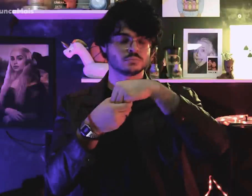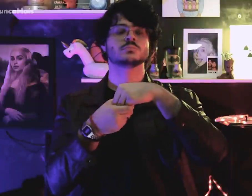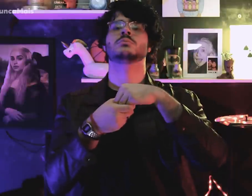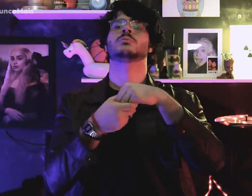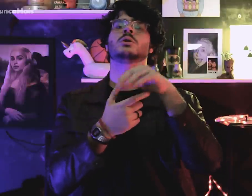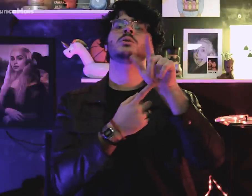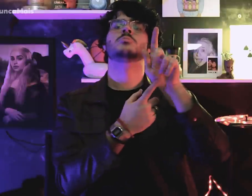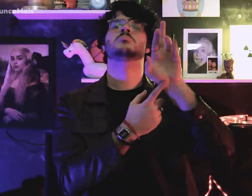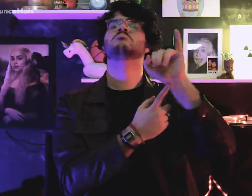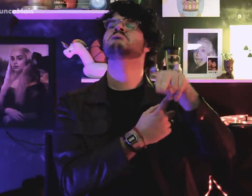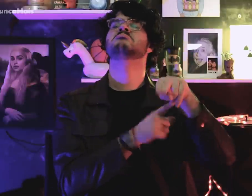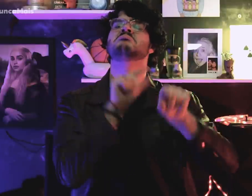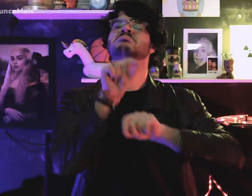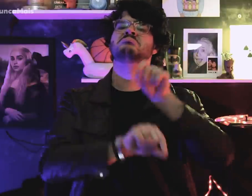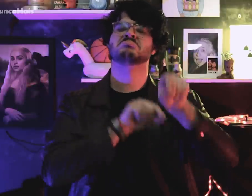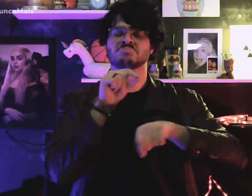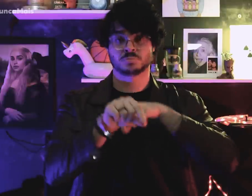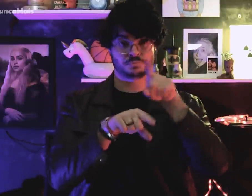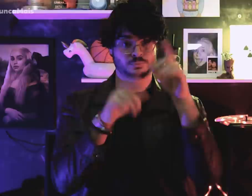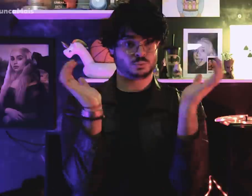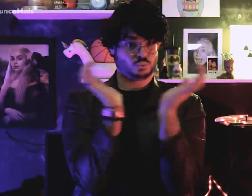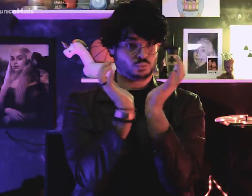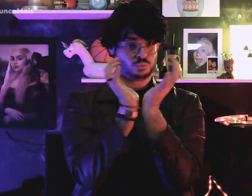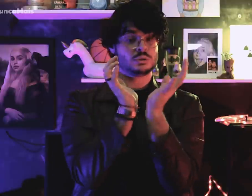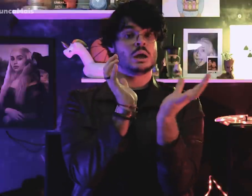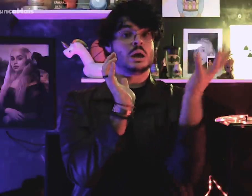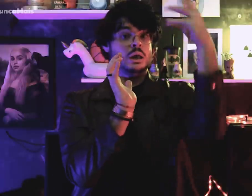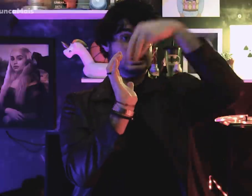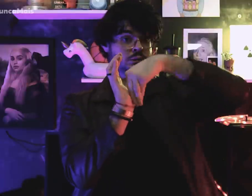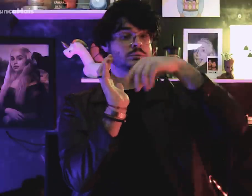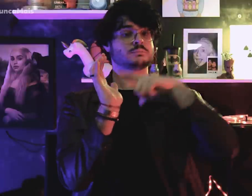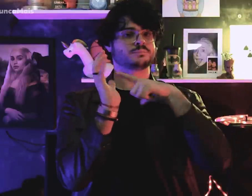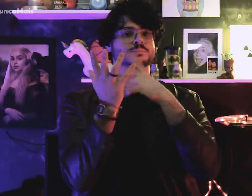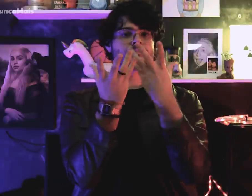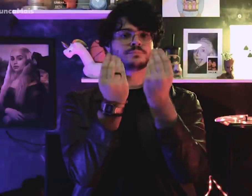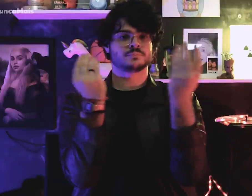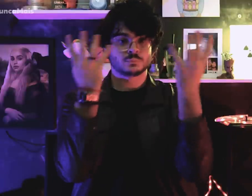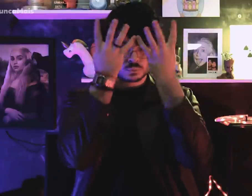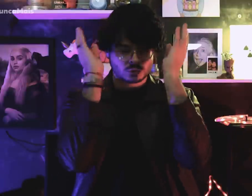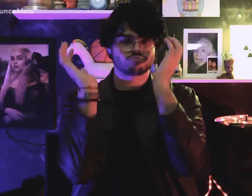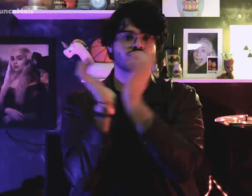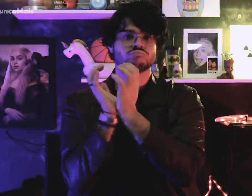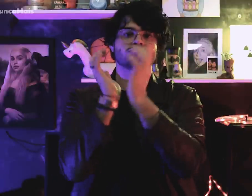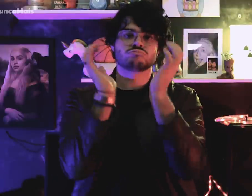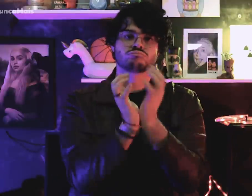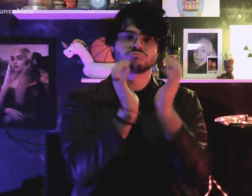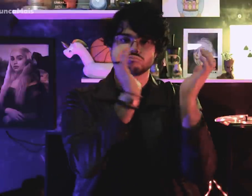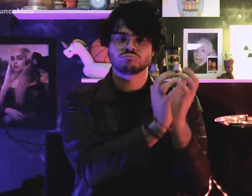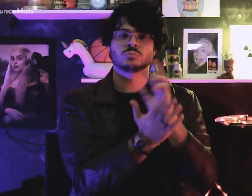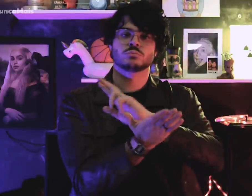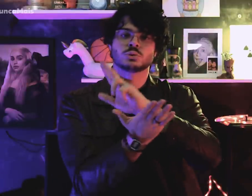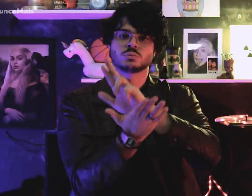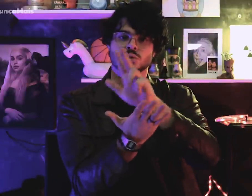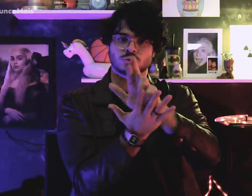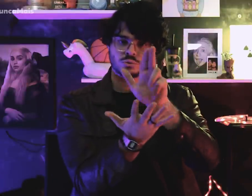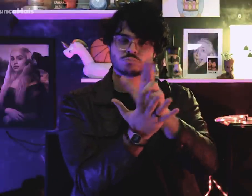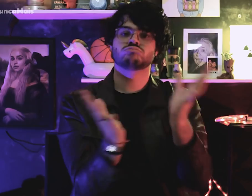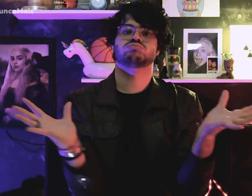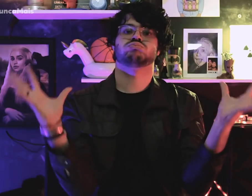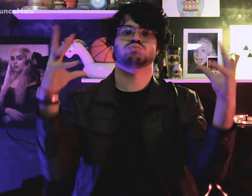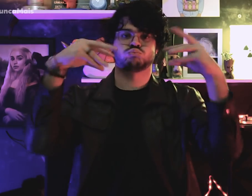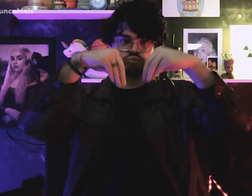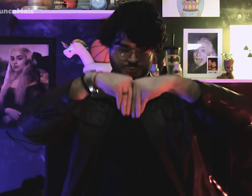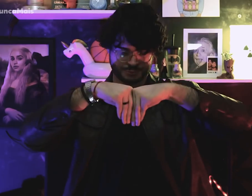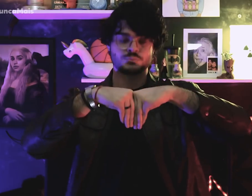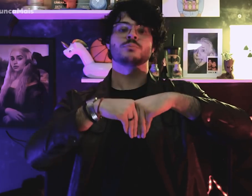It consisted of indigenous people of different ethnicities,